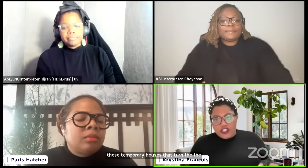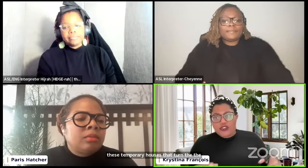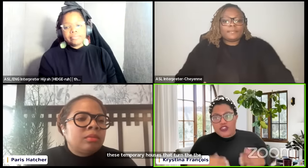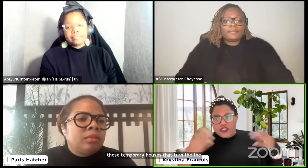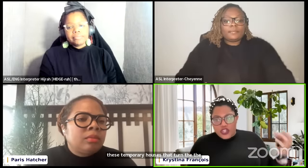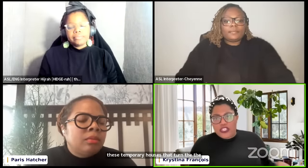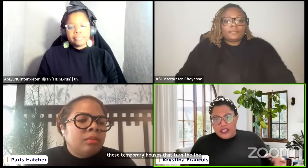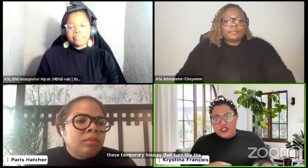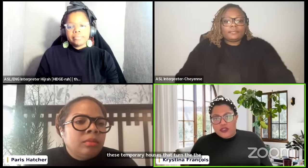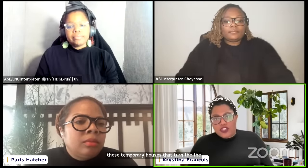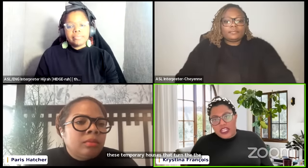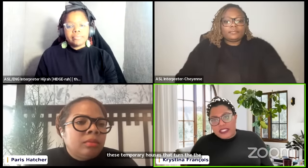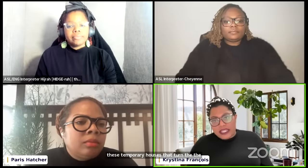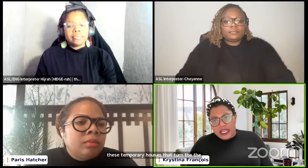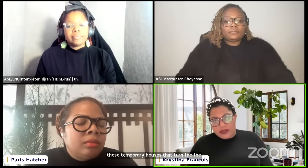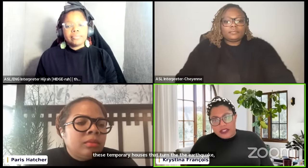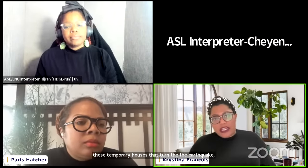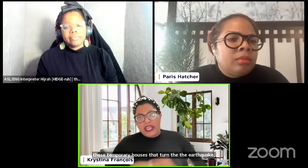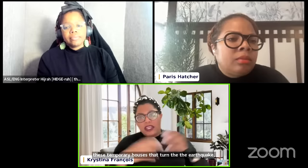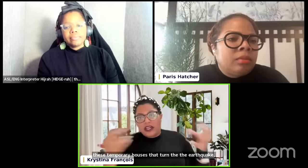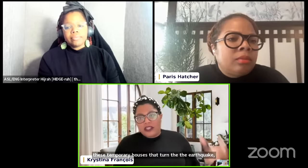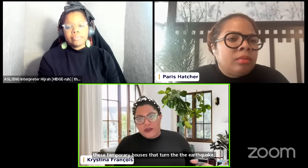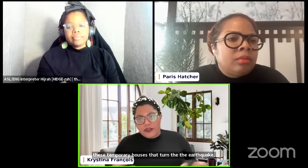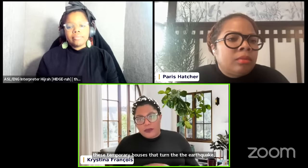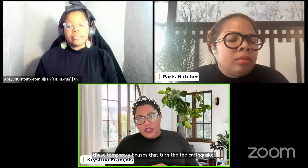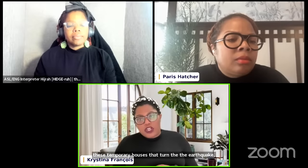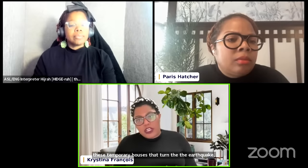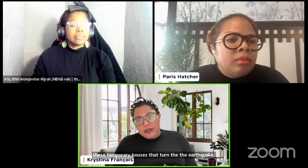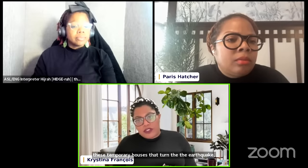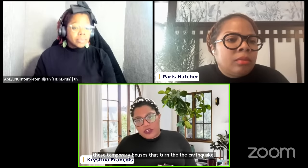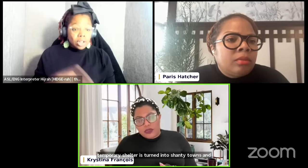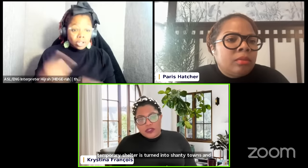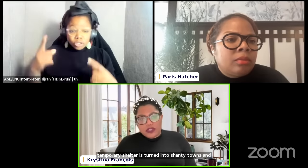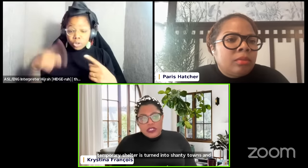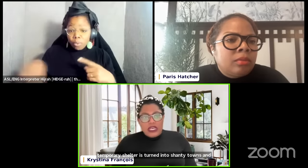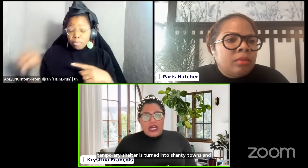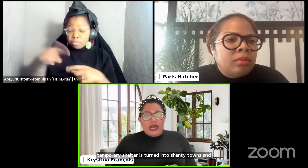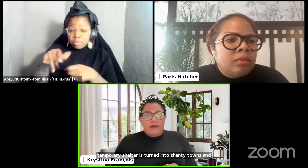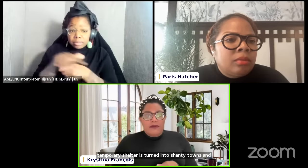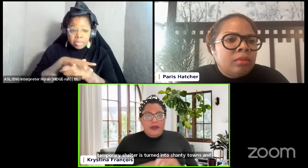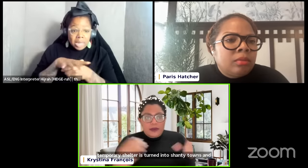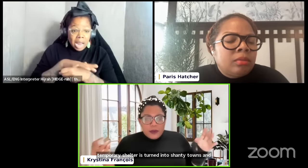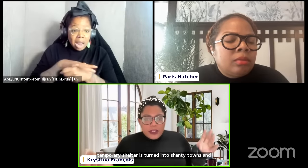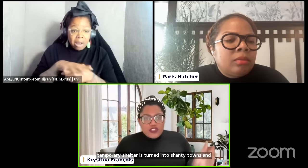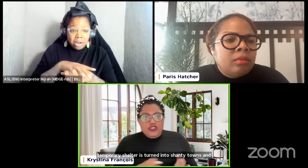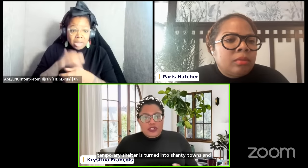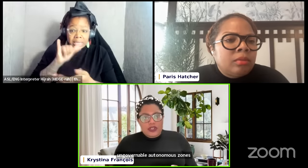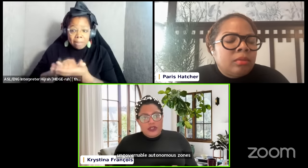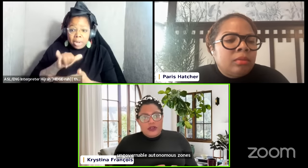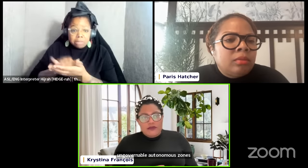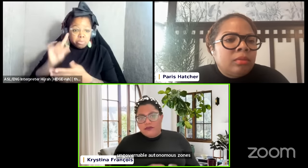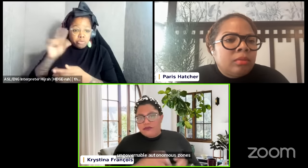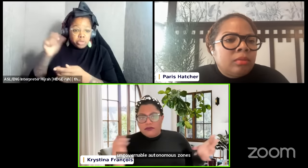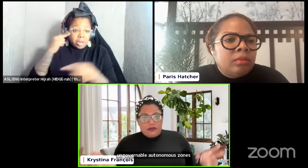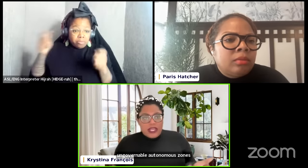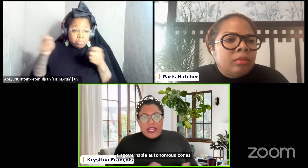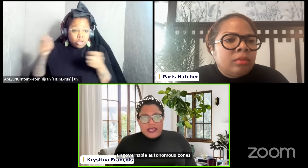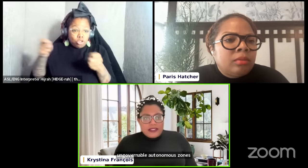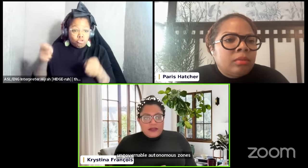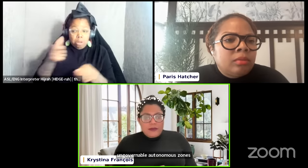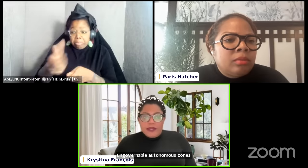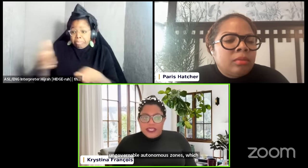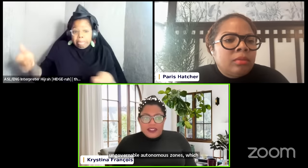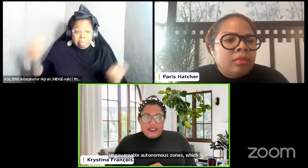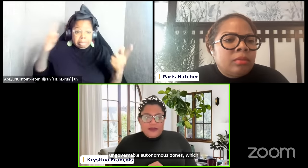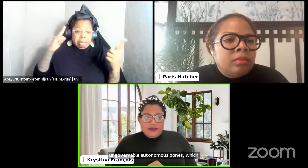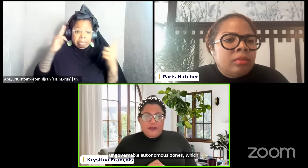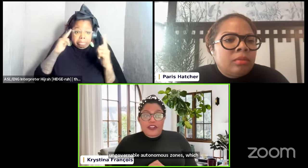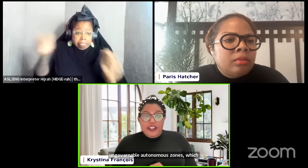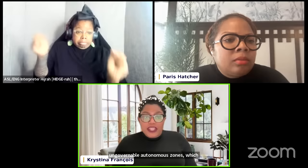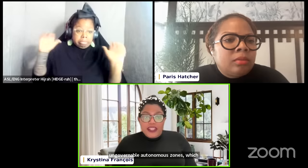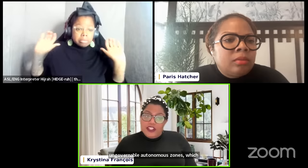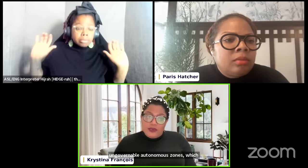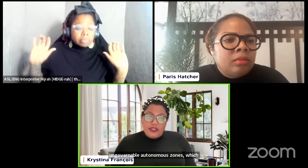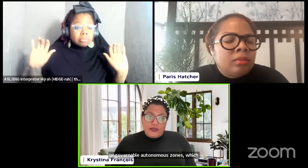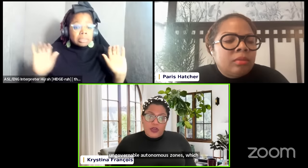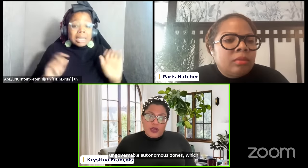shelters turned into Shanty towns and ungovernable autonomous zones um which has been very you know